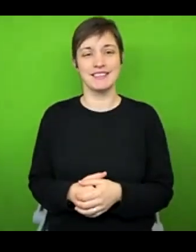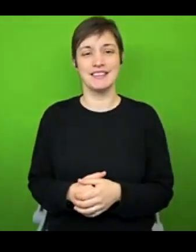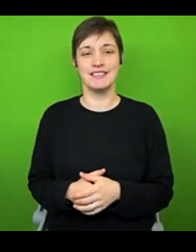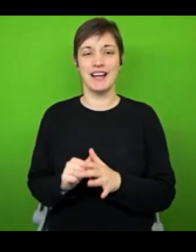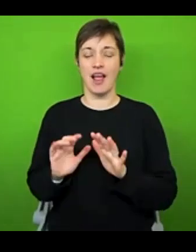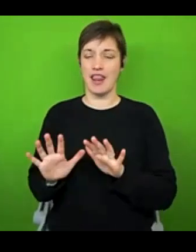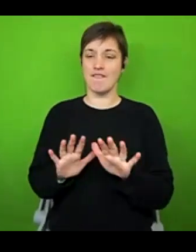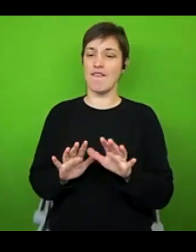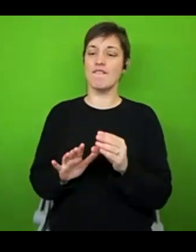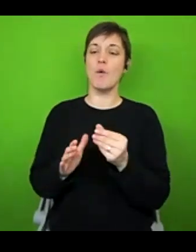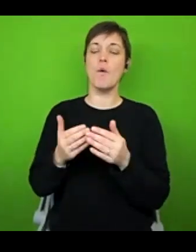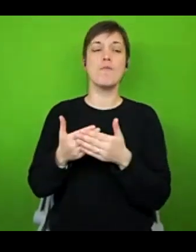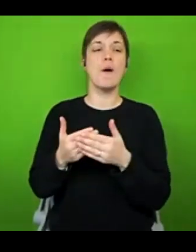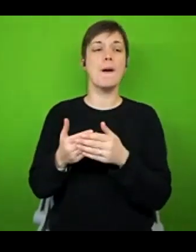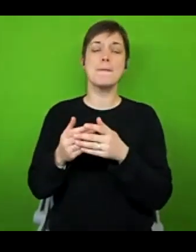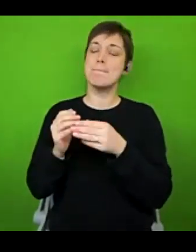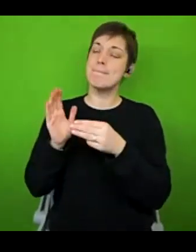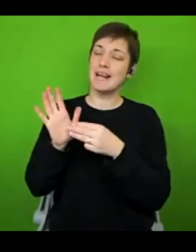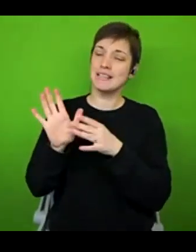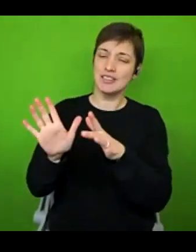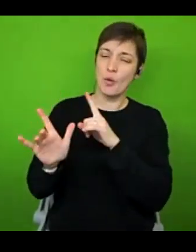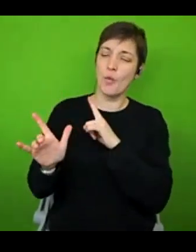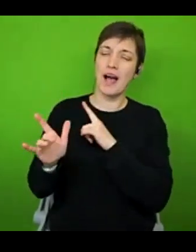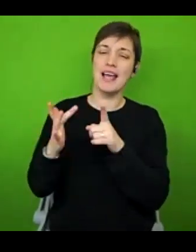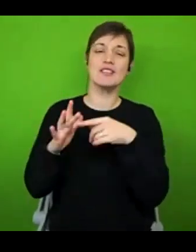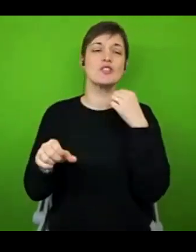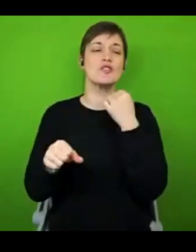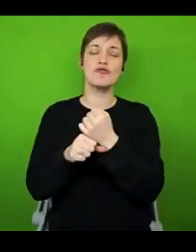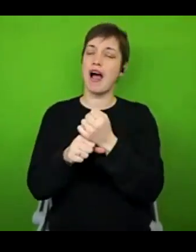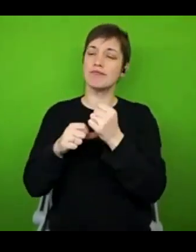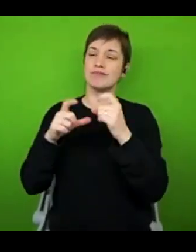there's some Instagram handles being shared in the chat box if you are on social media and looking to connect with more